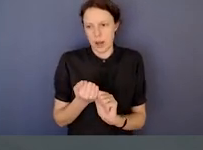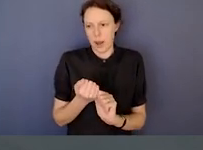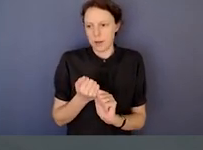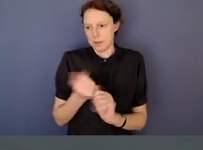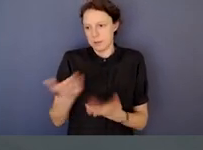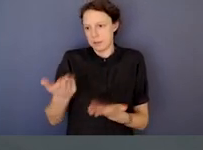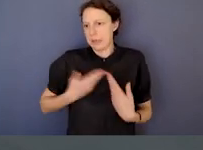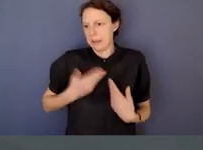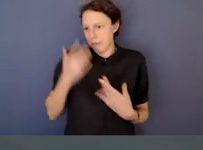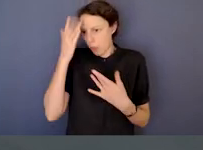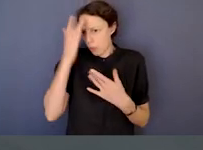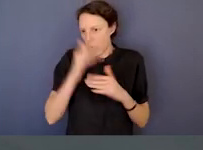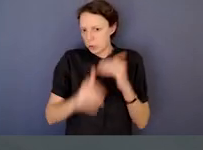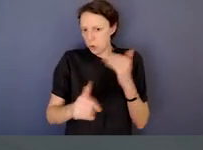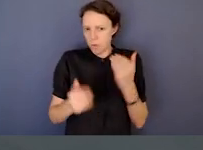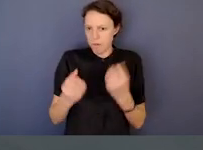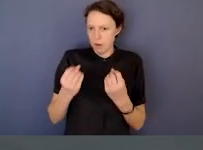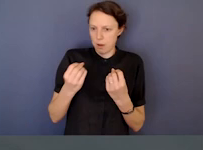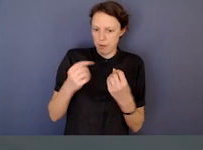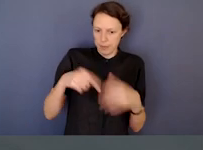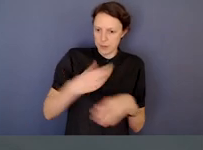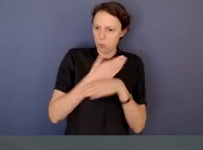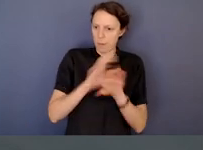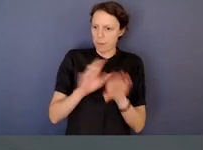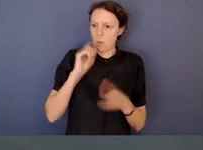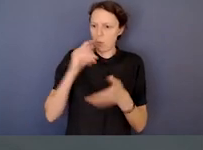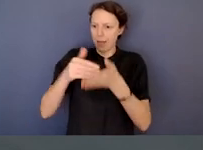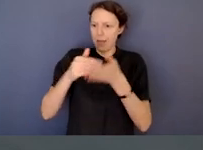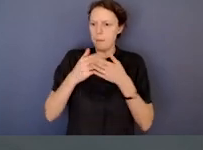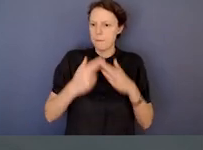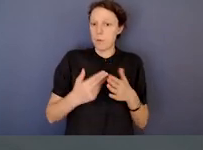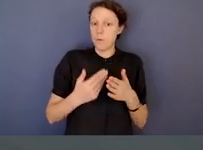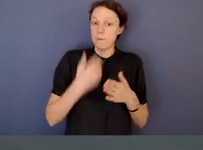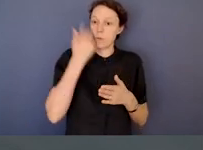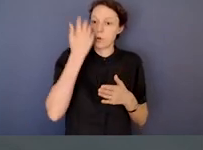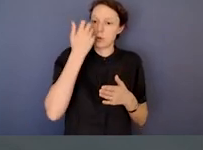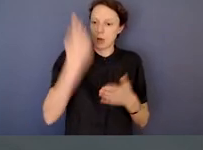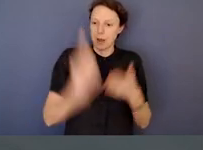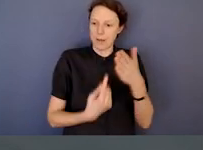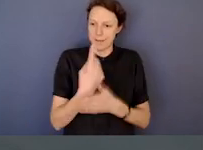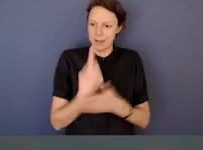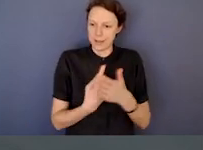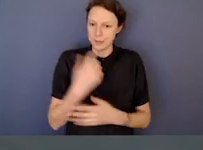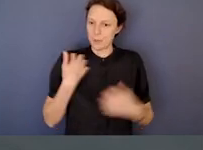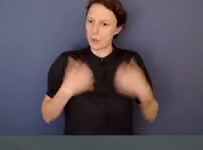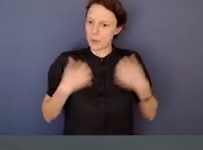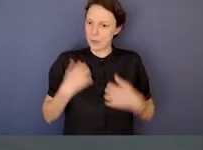if you could please provide us with your thoughts on today's webinar, it will help us for future events that we'd like to hold.